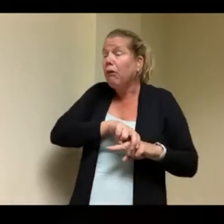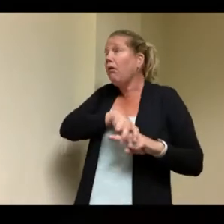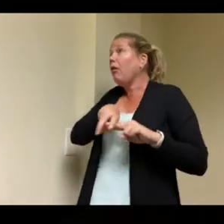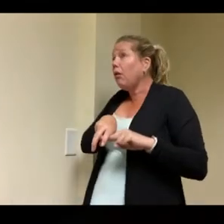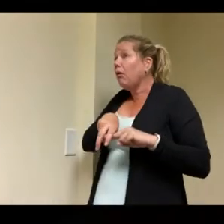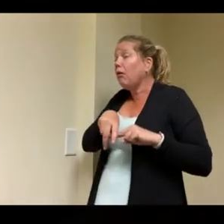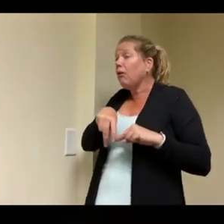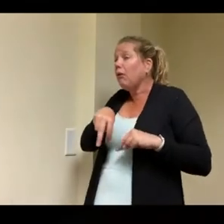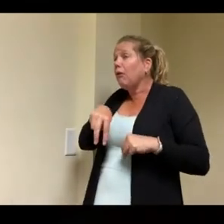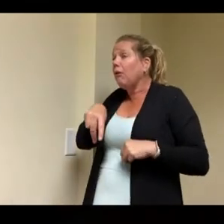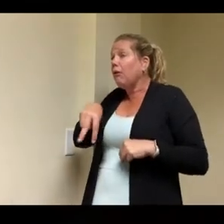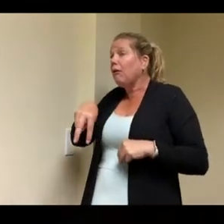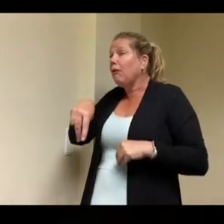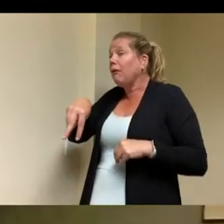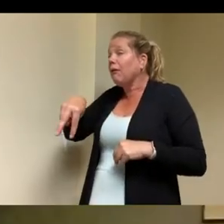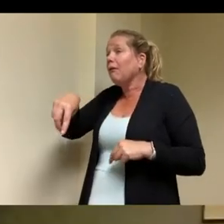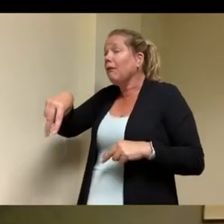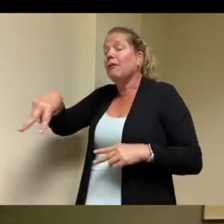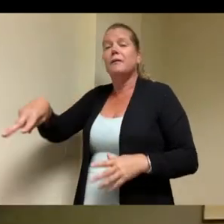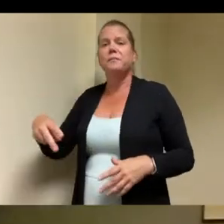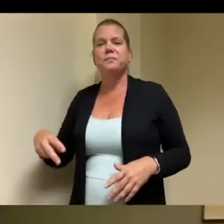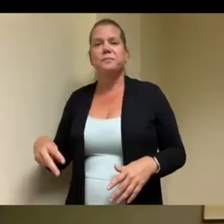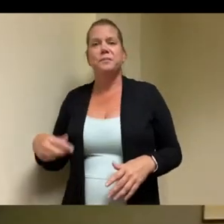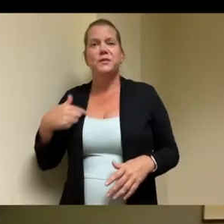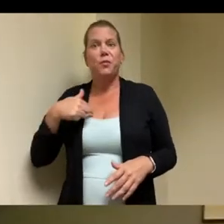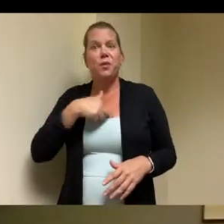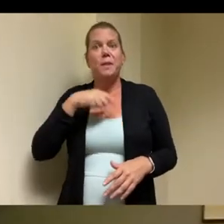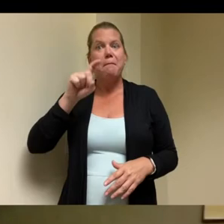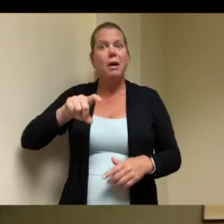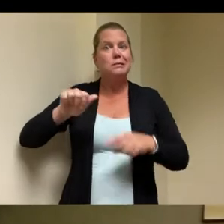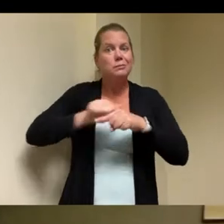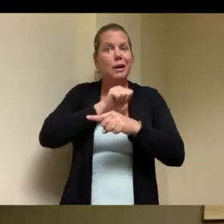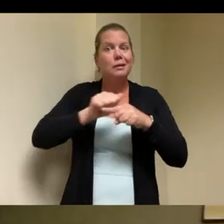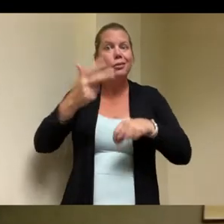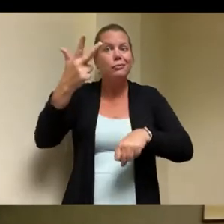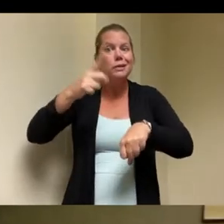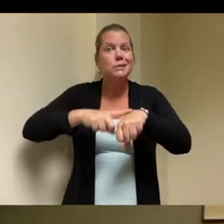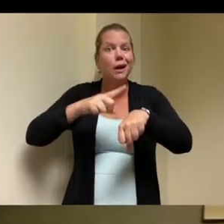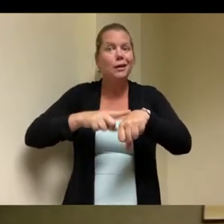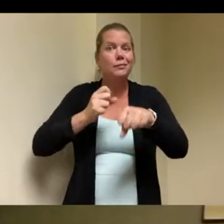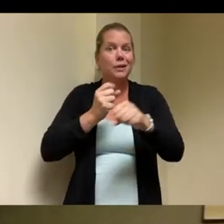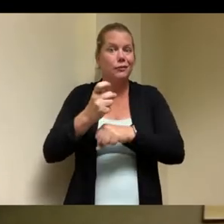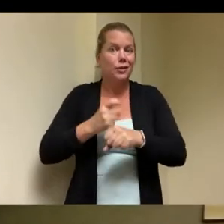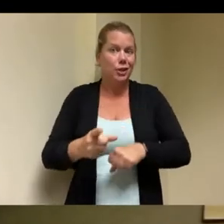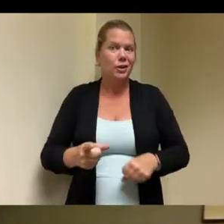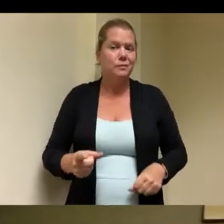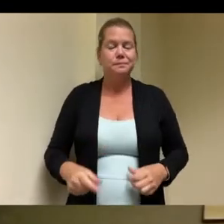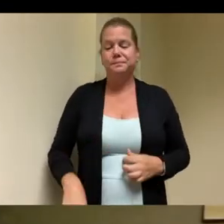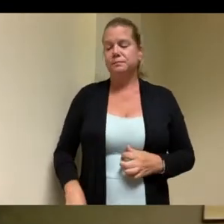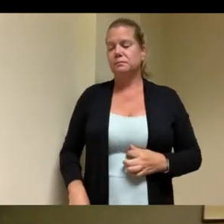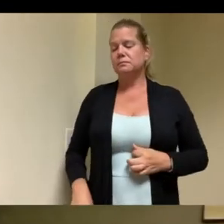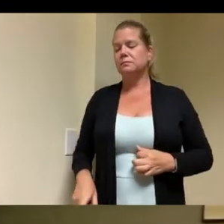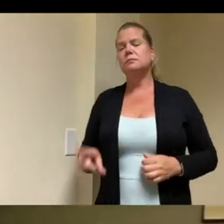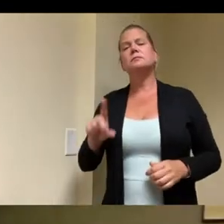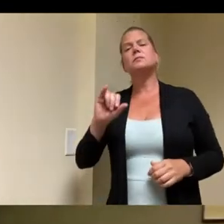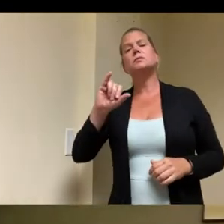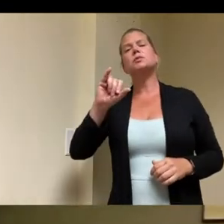three times a year okay okay what about you know kind of like everyday living gym in terms of uh using the